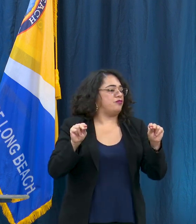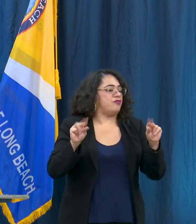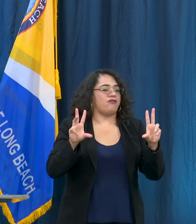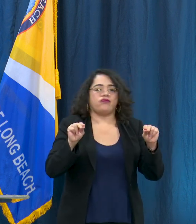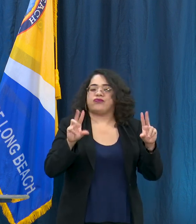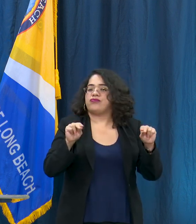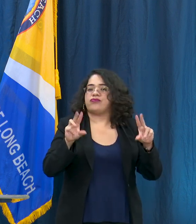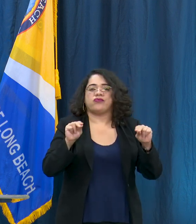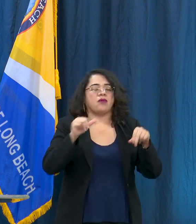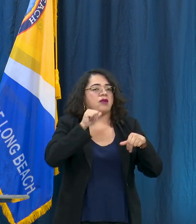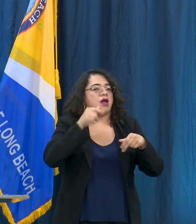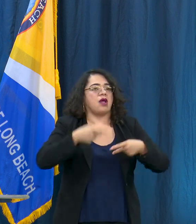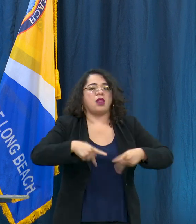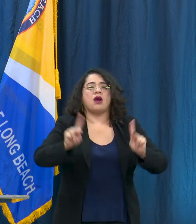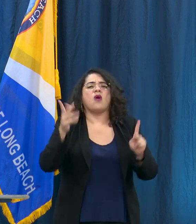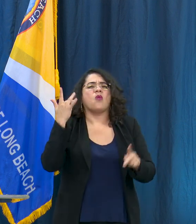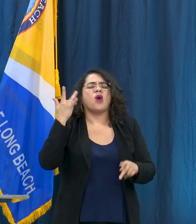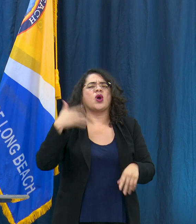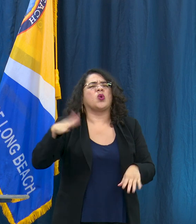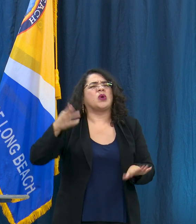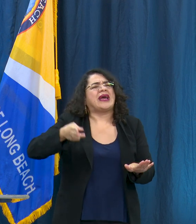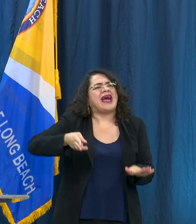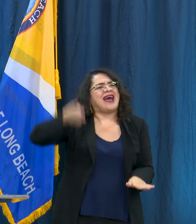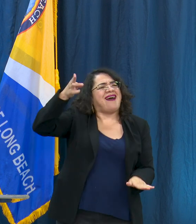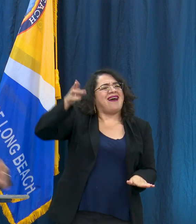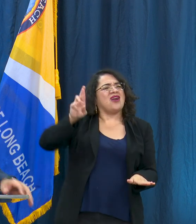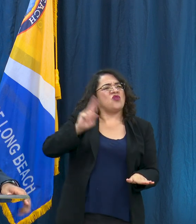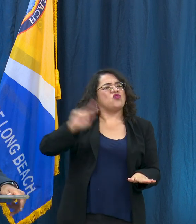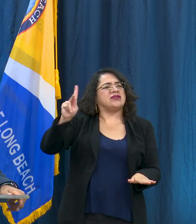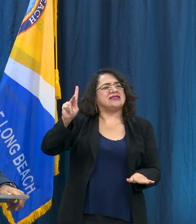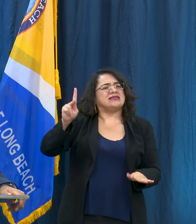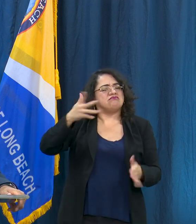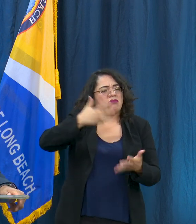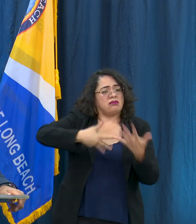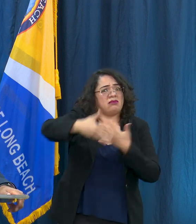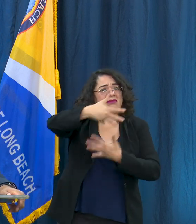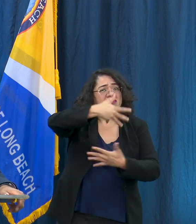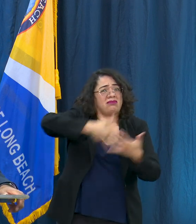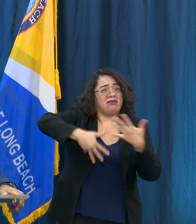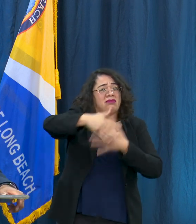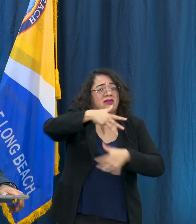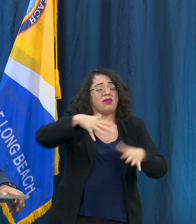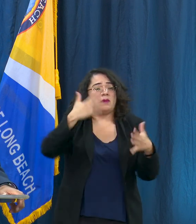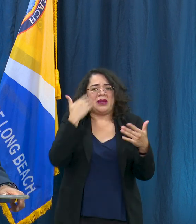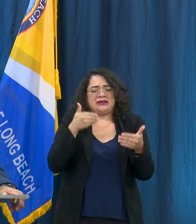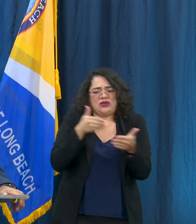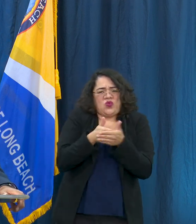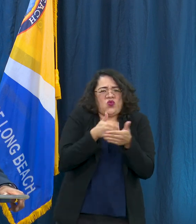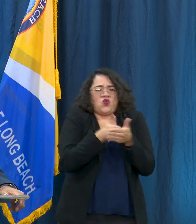because they are a higher risk interaction because of the closeness and